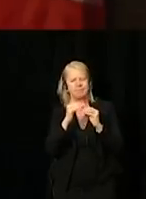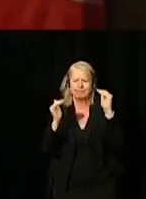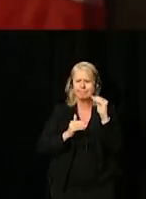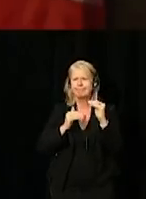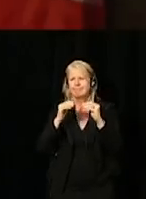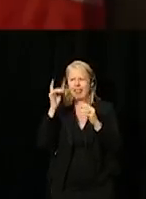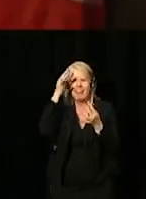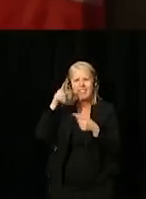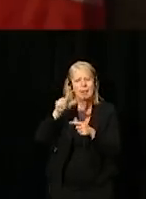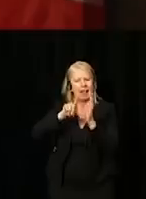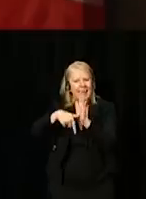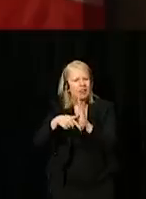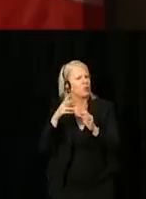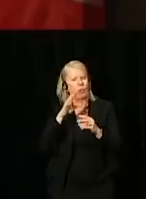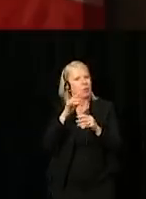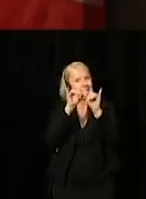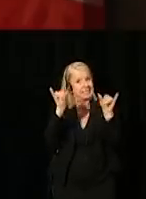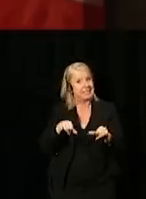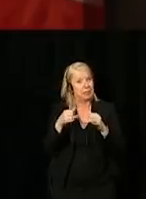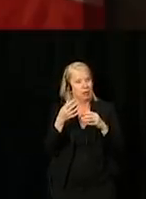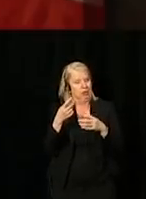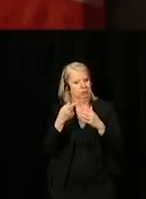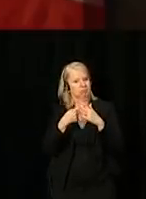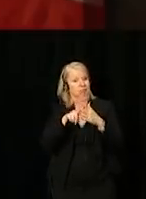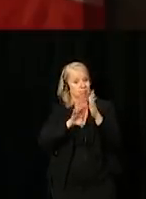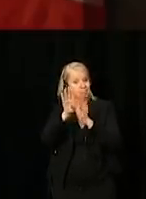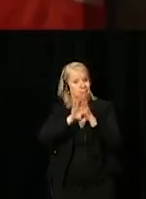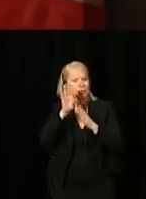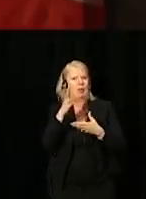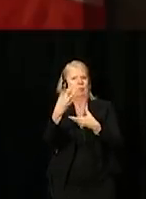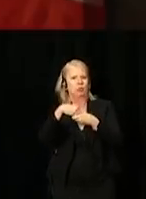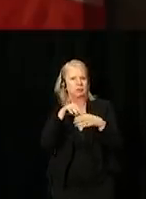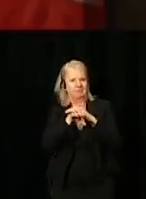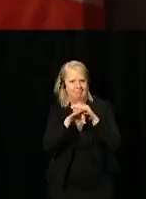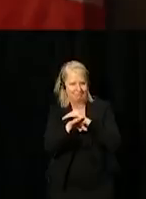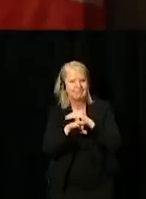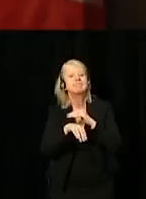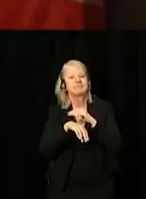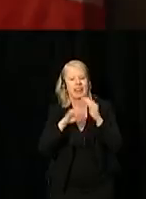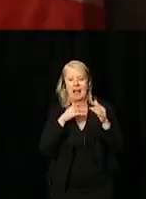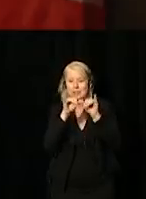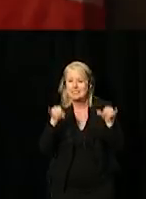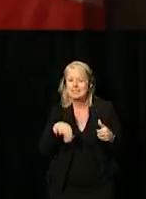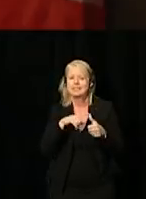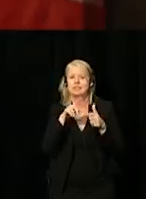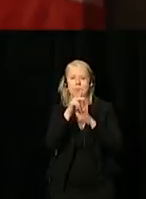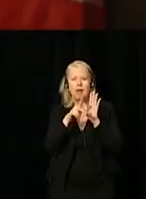that systems will be designed inclusively from the start. It is our systems, our policies, our practices,